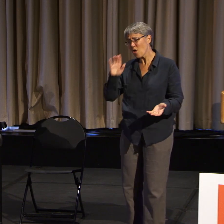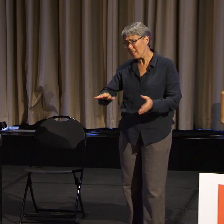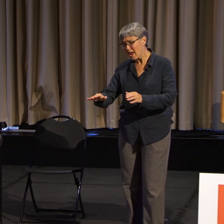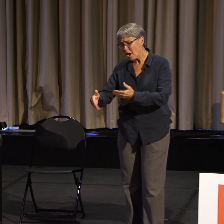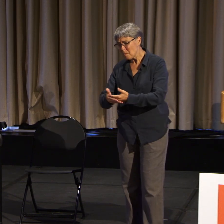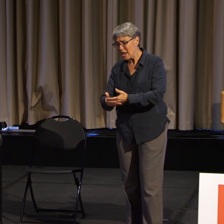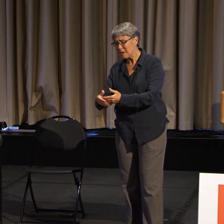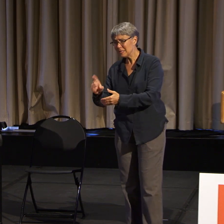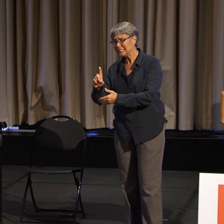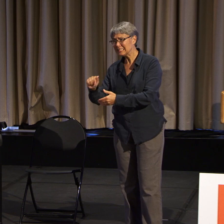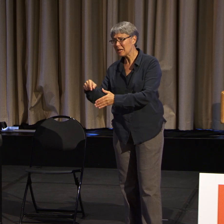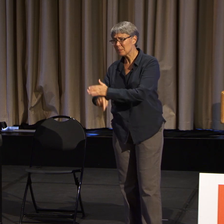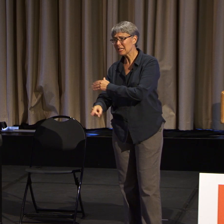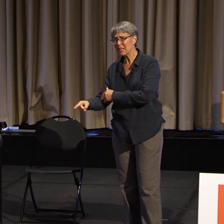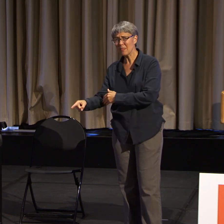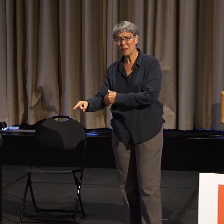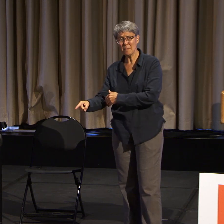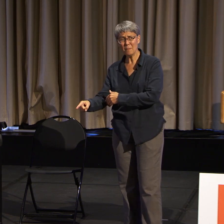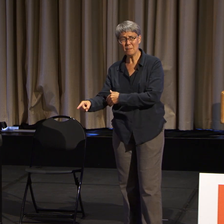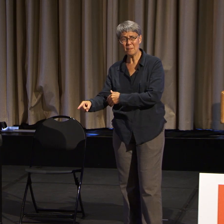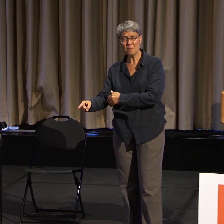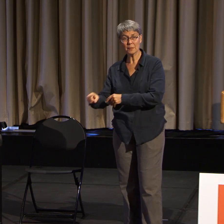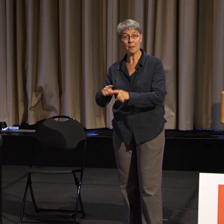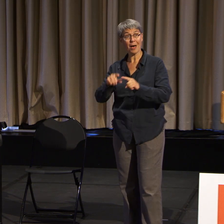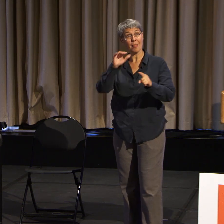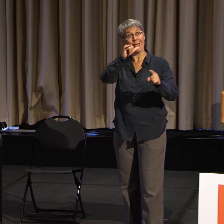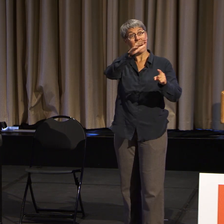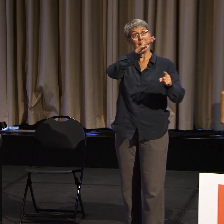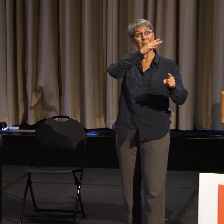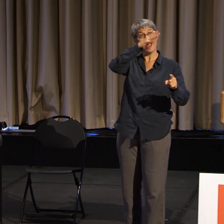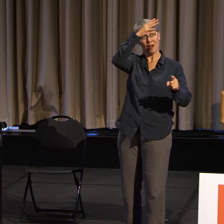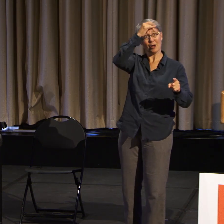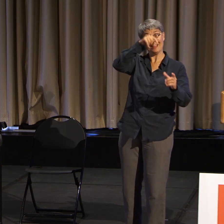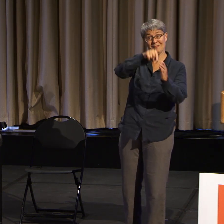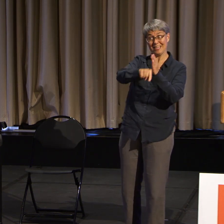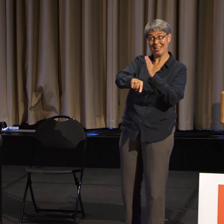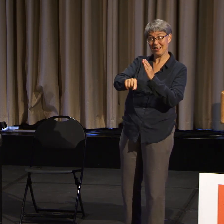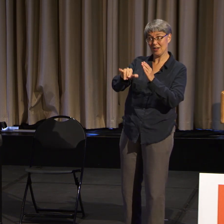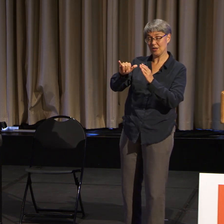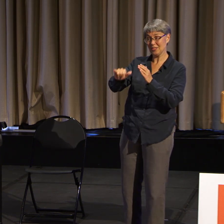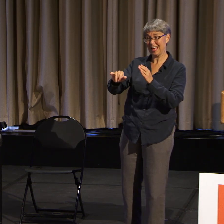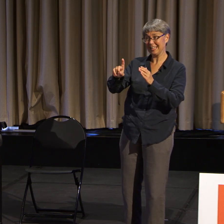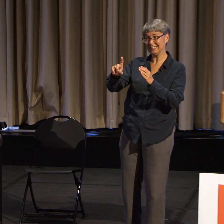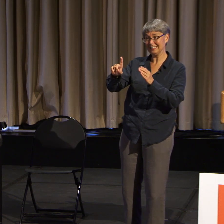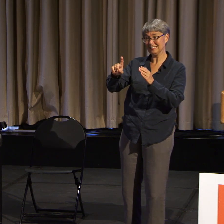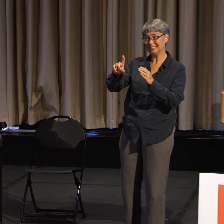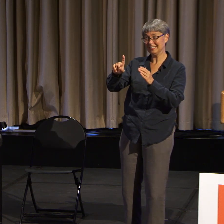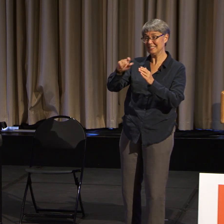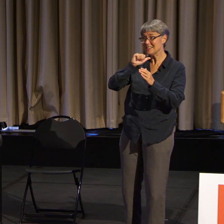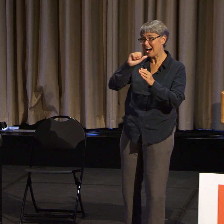Yet the parent that murders a non-disabled child is the horrible person that they are.